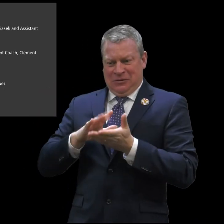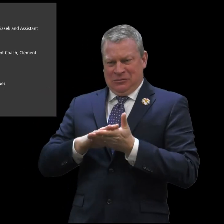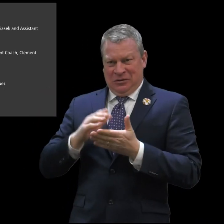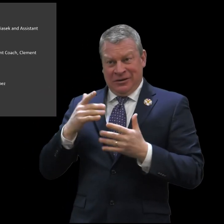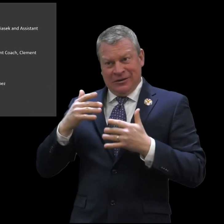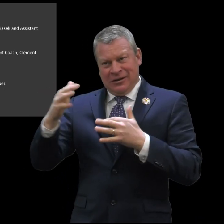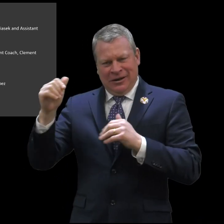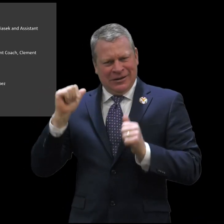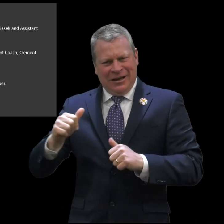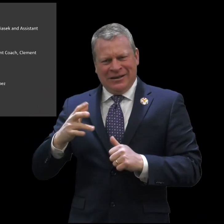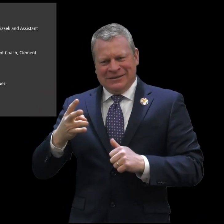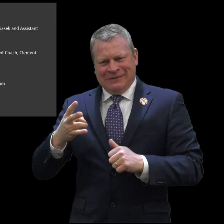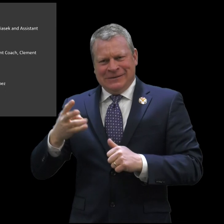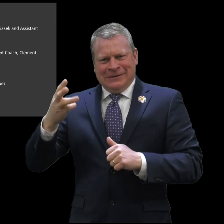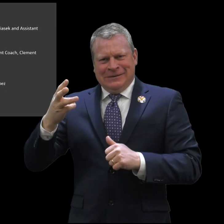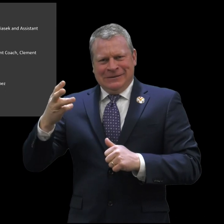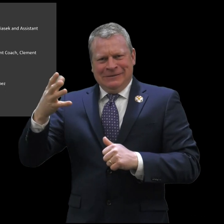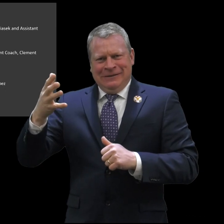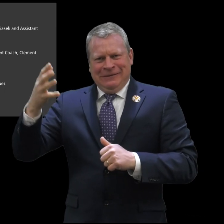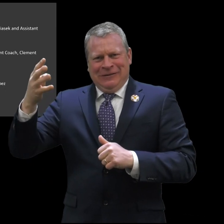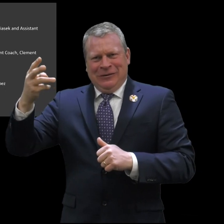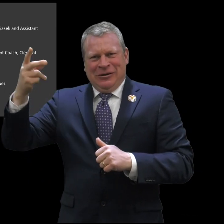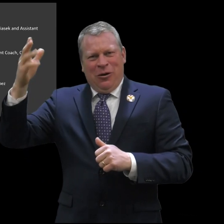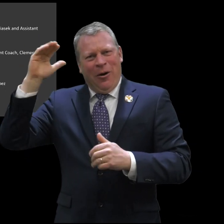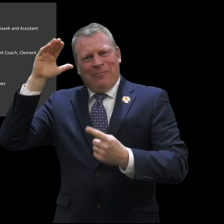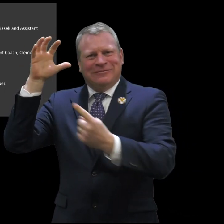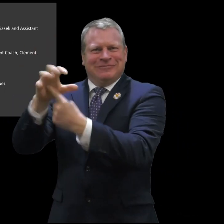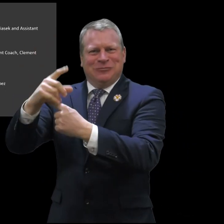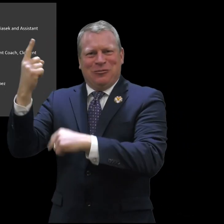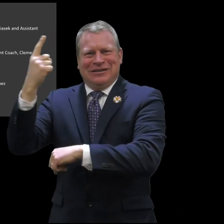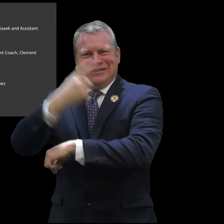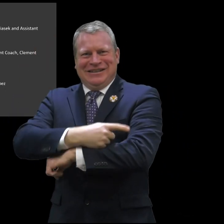placed seventh at the ESDA tournament but I am sure that they're gonna reach